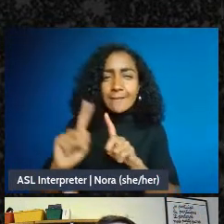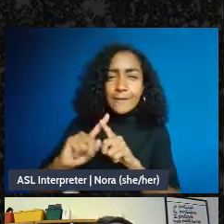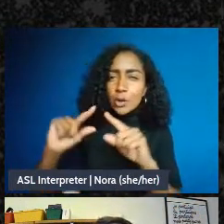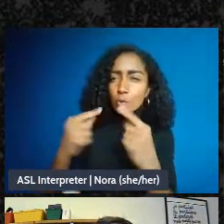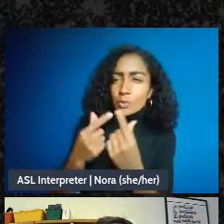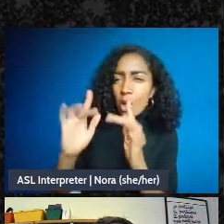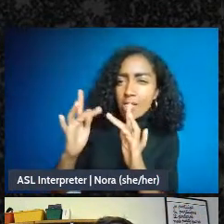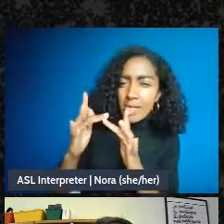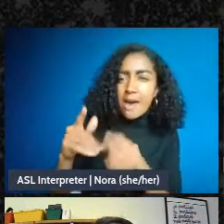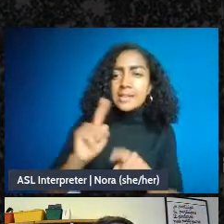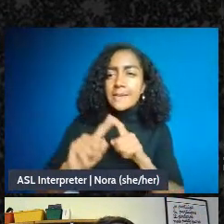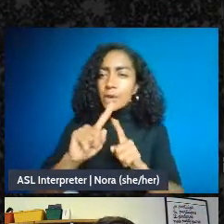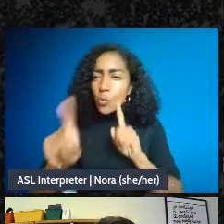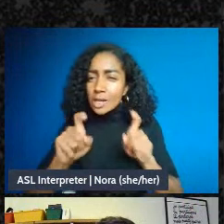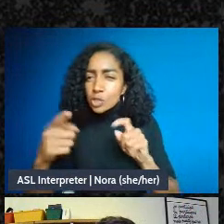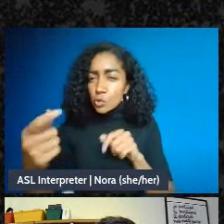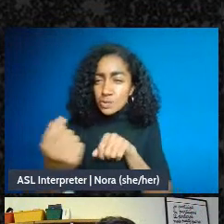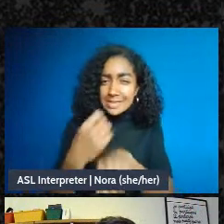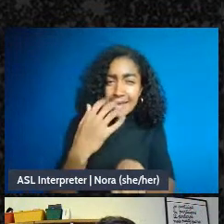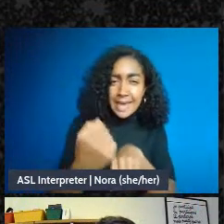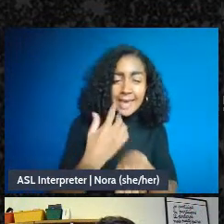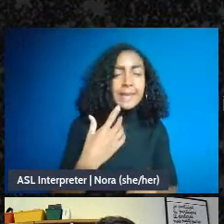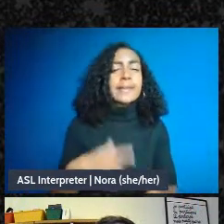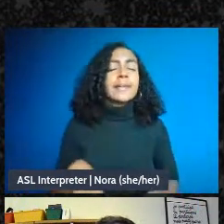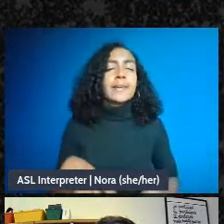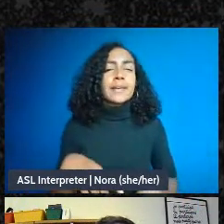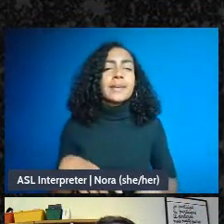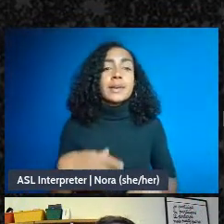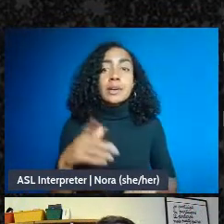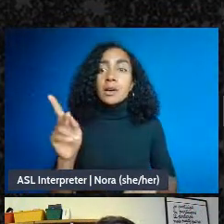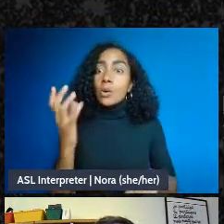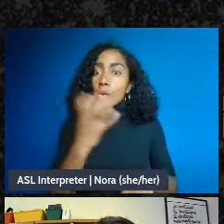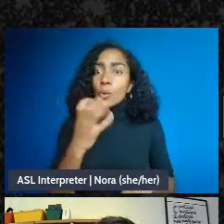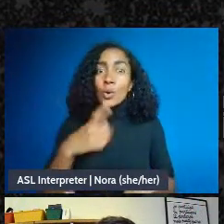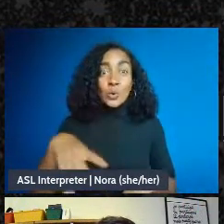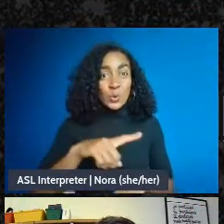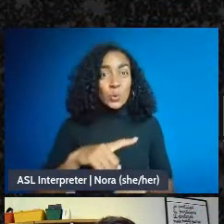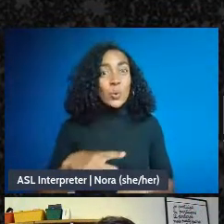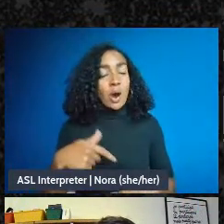that people send in, people are up to really incredible inspiring stuff and I'm so happy to